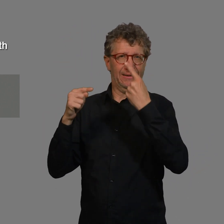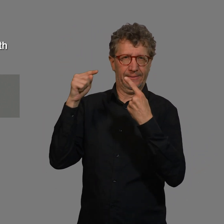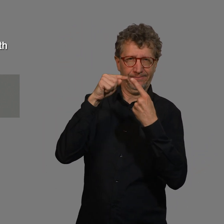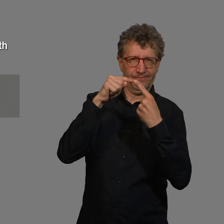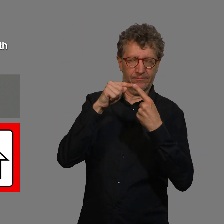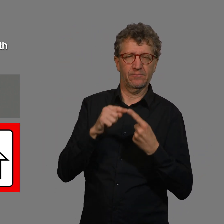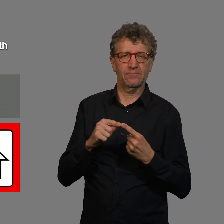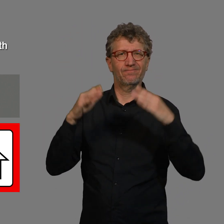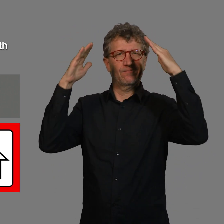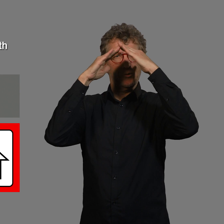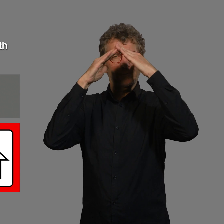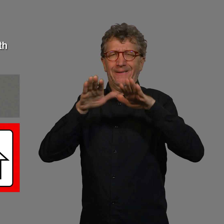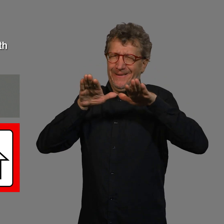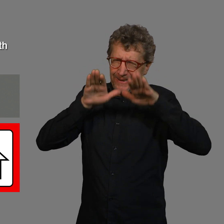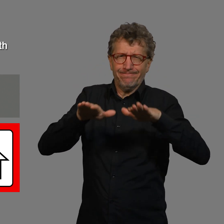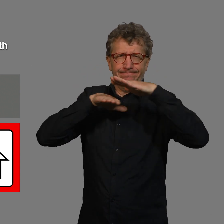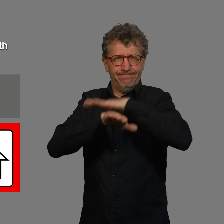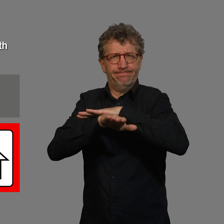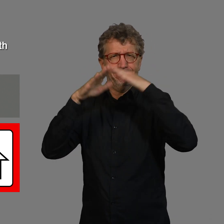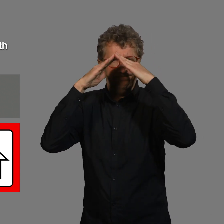Stay at home